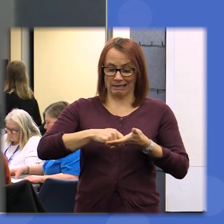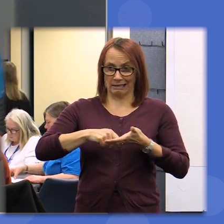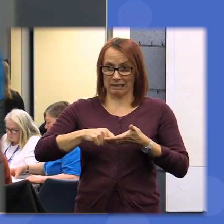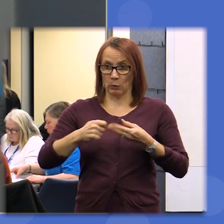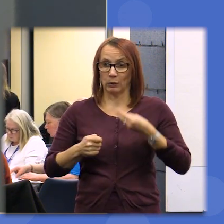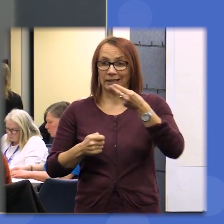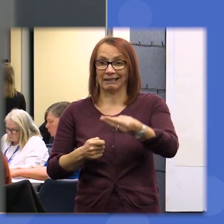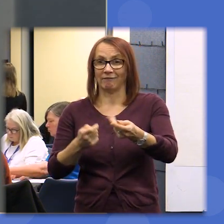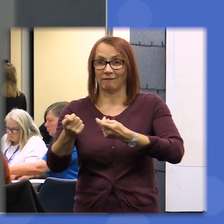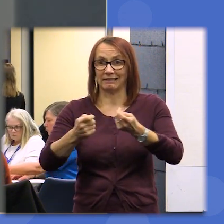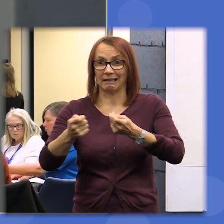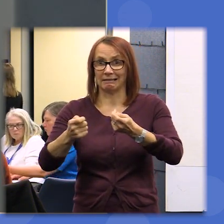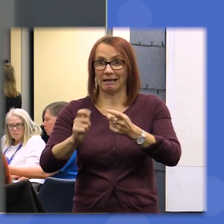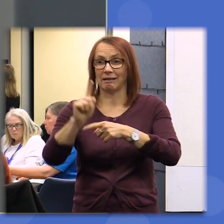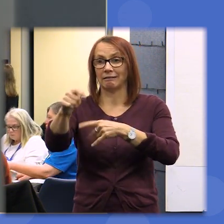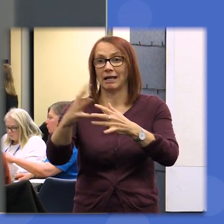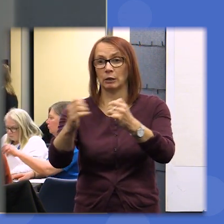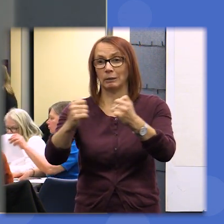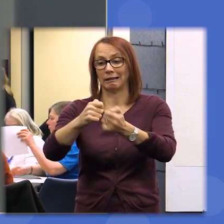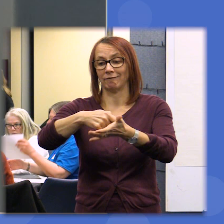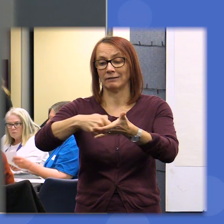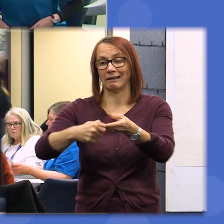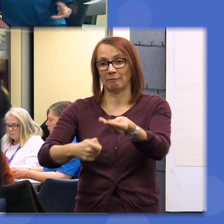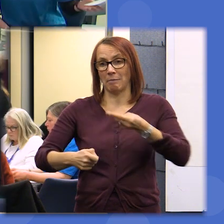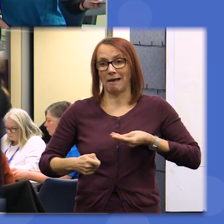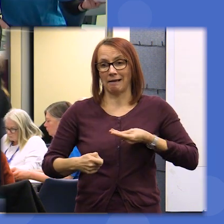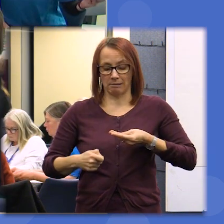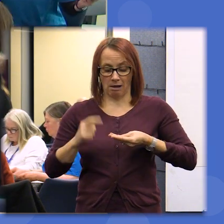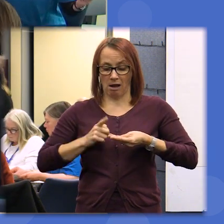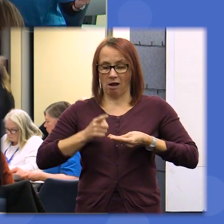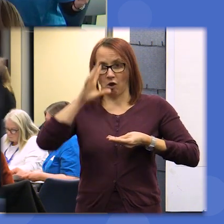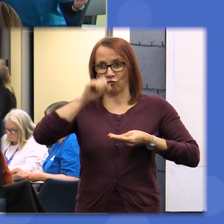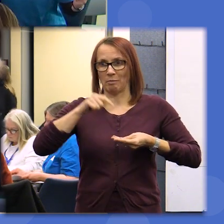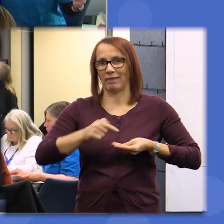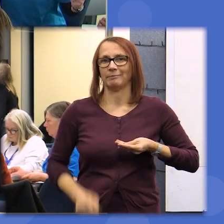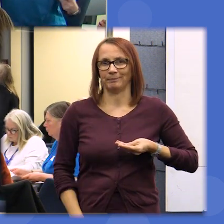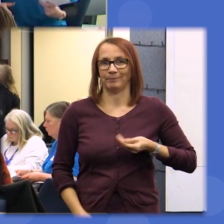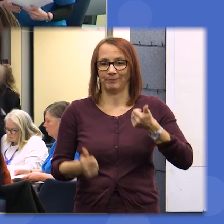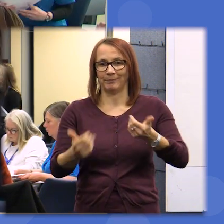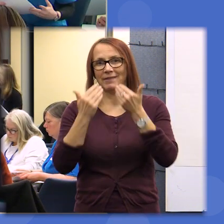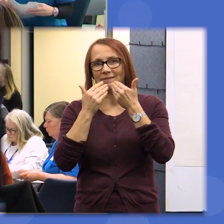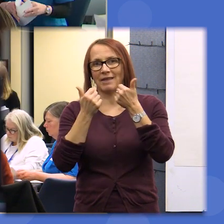you do have time to do that it'd be fantastic if you did and then we're off for lunch and saying our goodbyes so thank you so much for your hard work